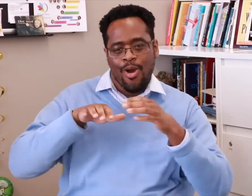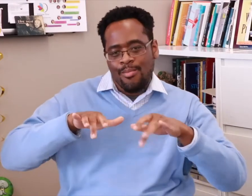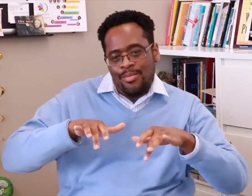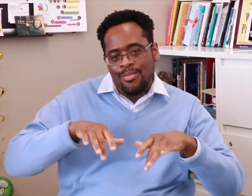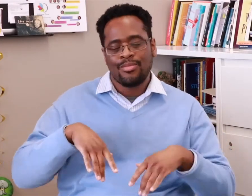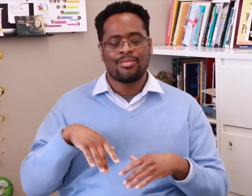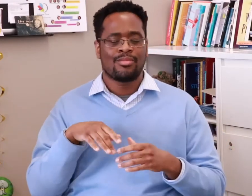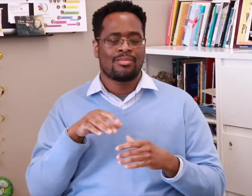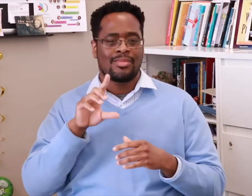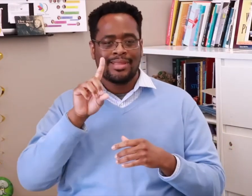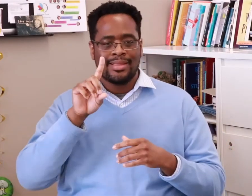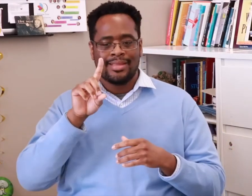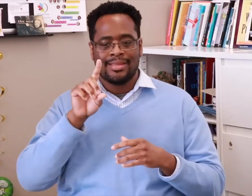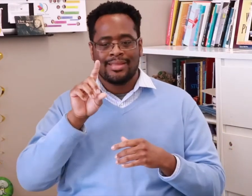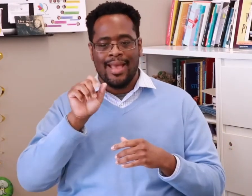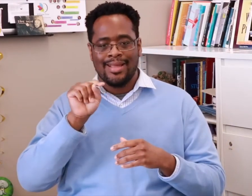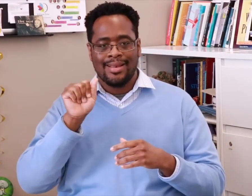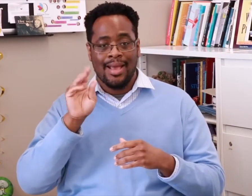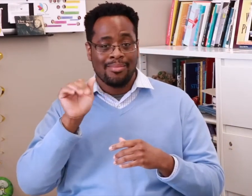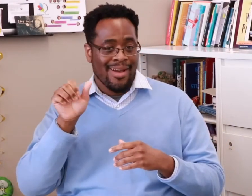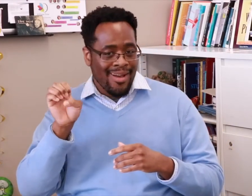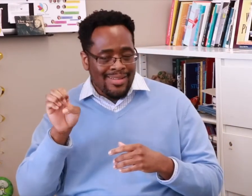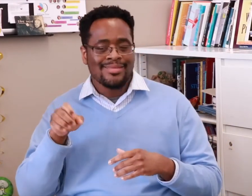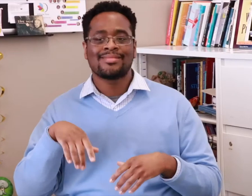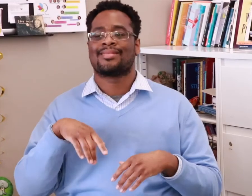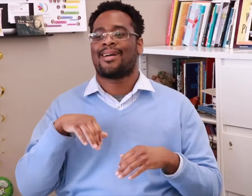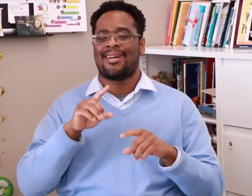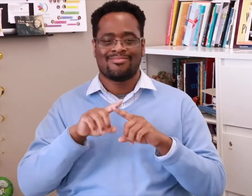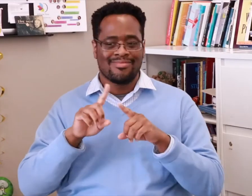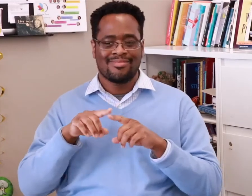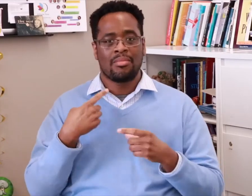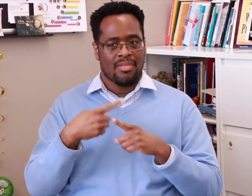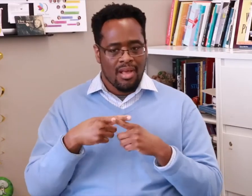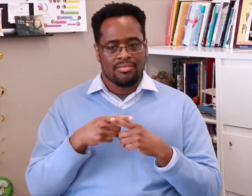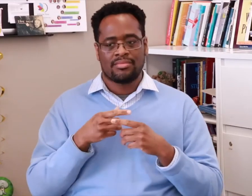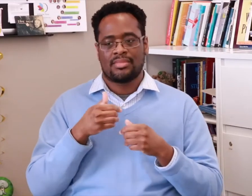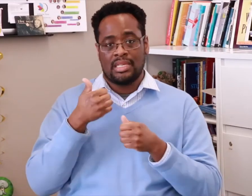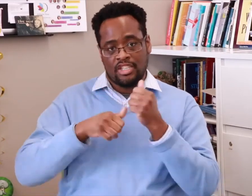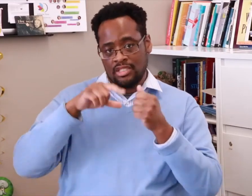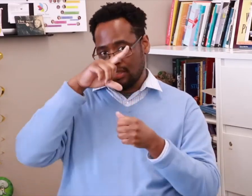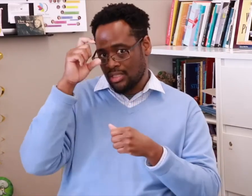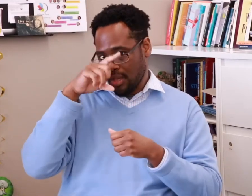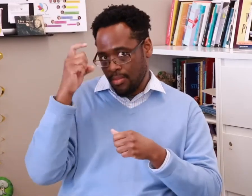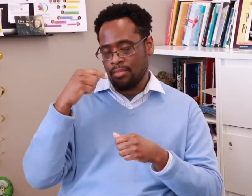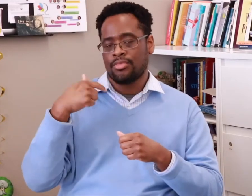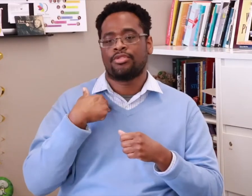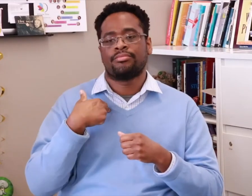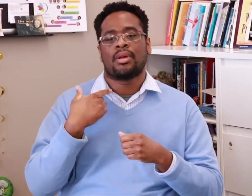programs and how to work with databases. I also did an internship every summer